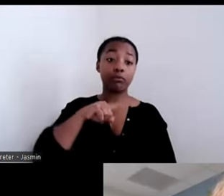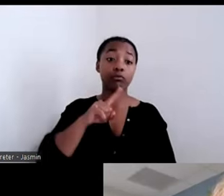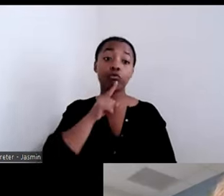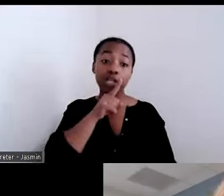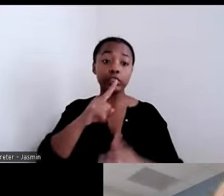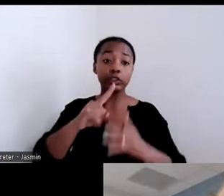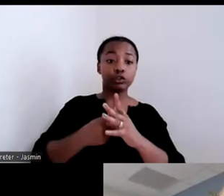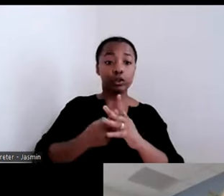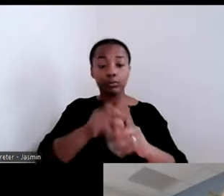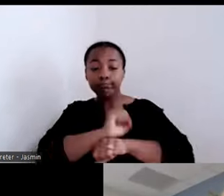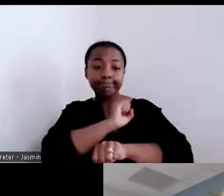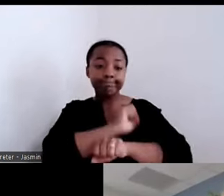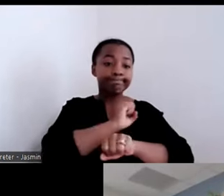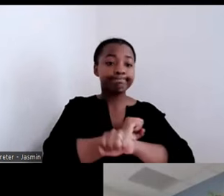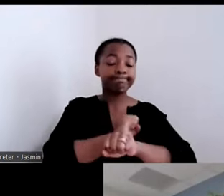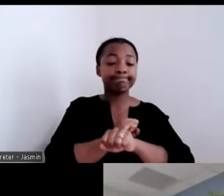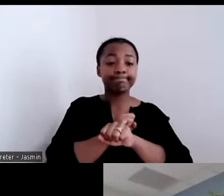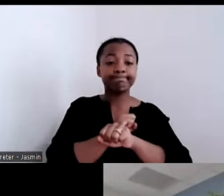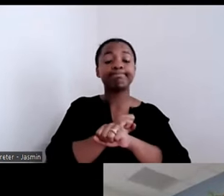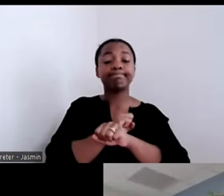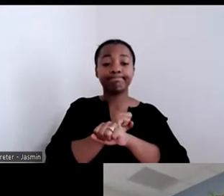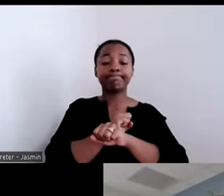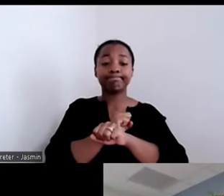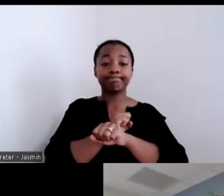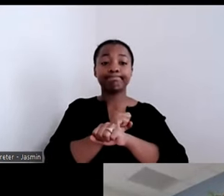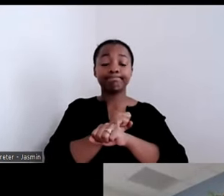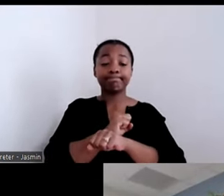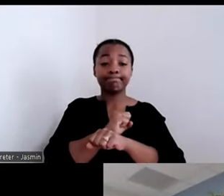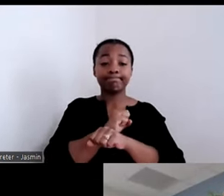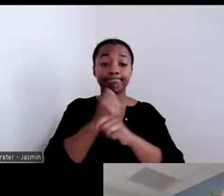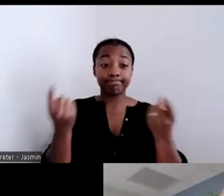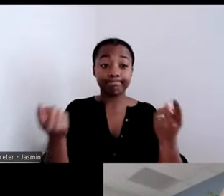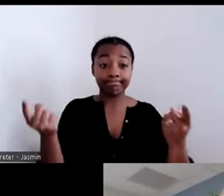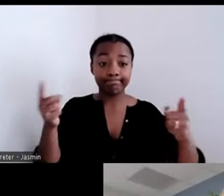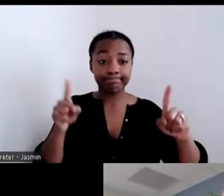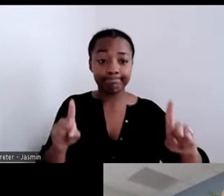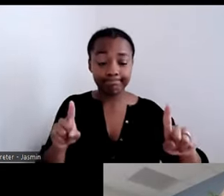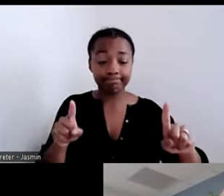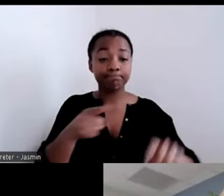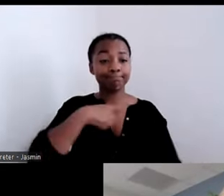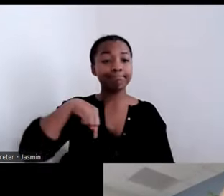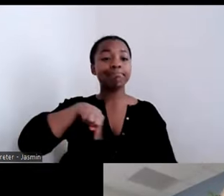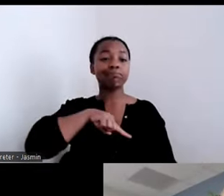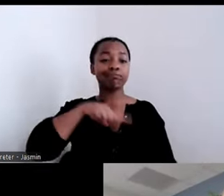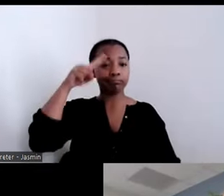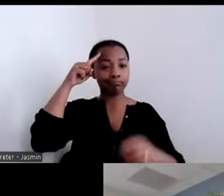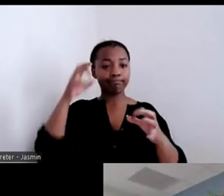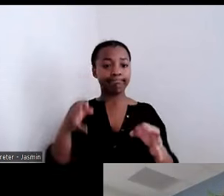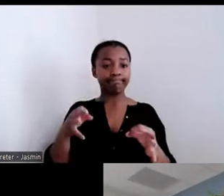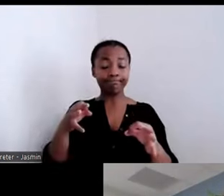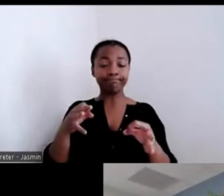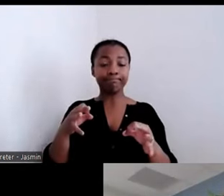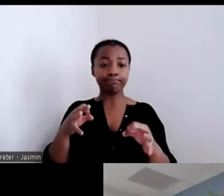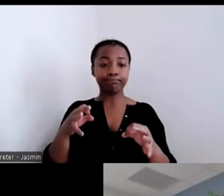All of that culminated into us deciding as a health plan that we will no longer pay